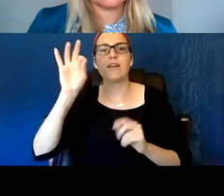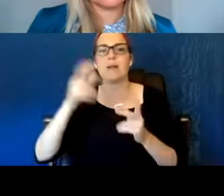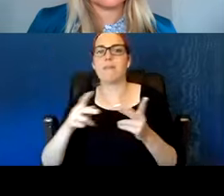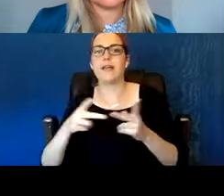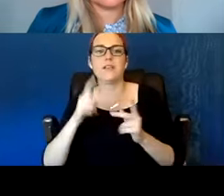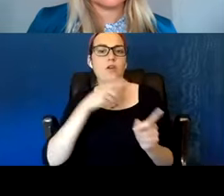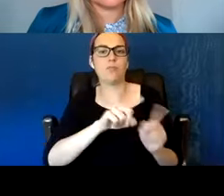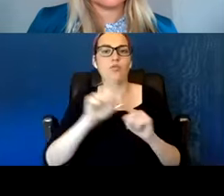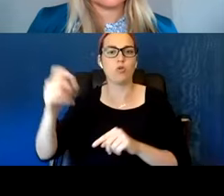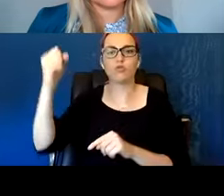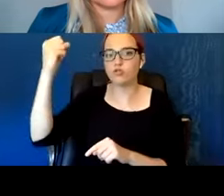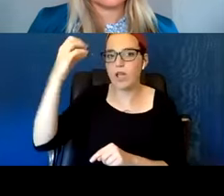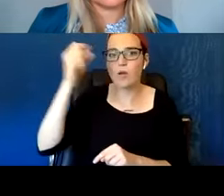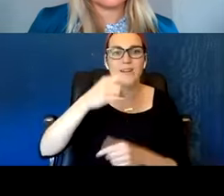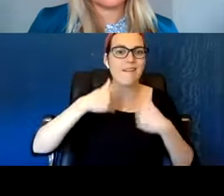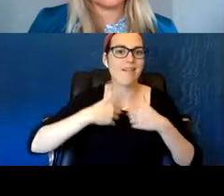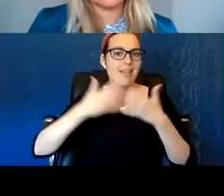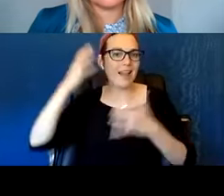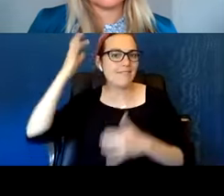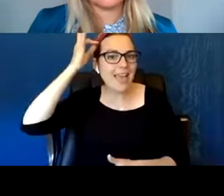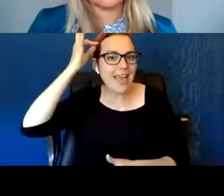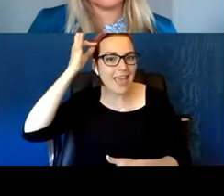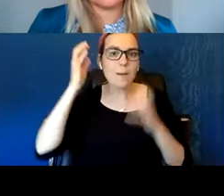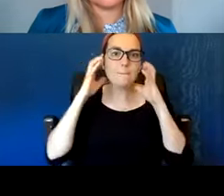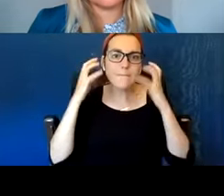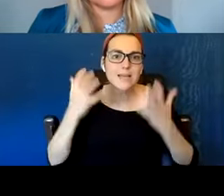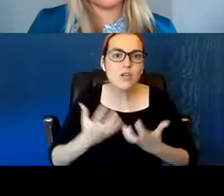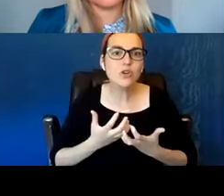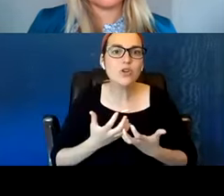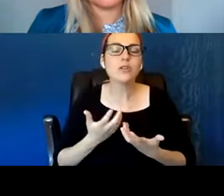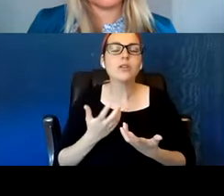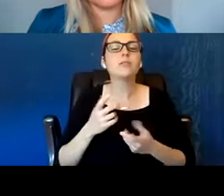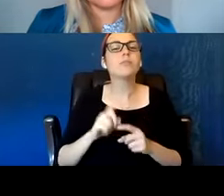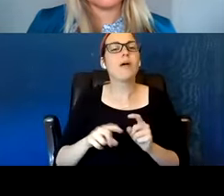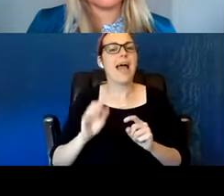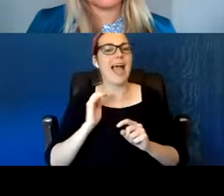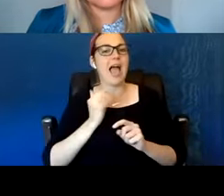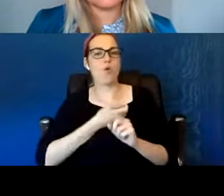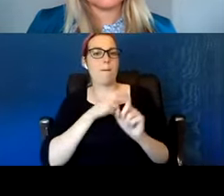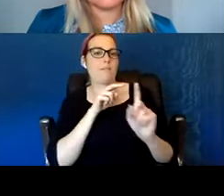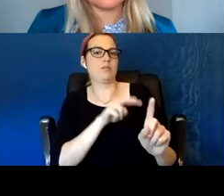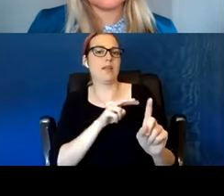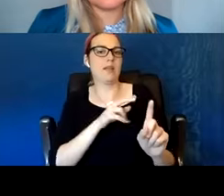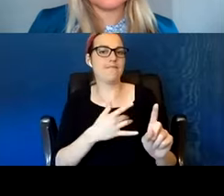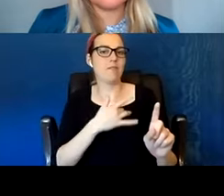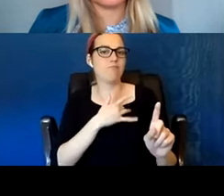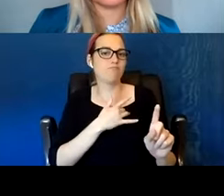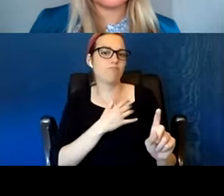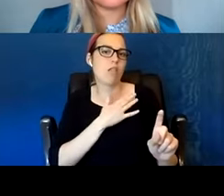and my heart just fills with love that he agreed to let us help him. We put him in the car,